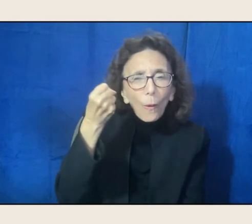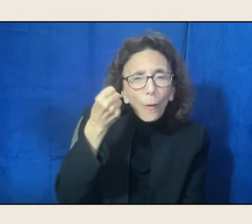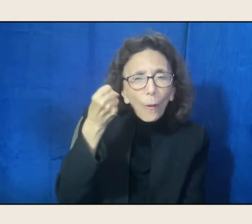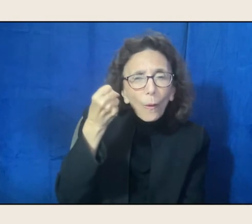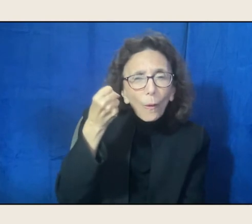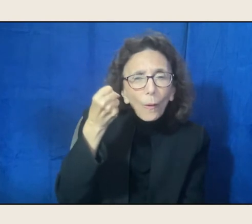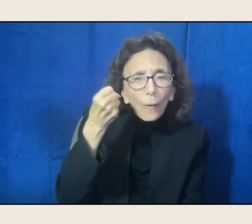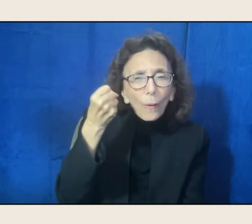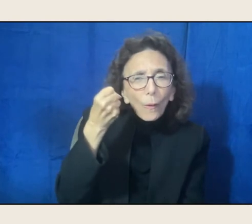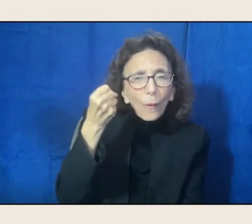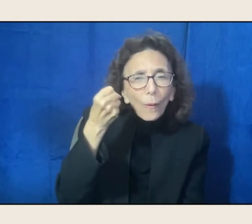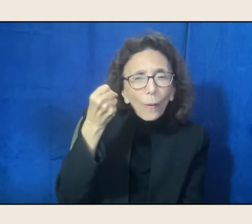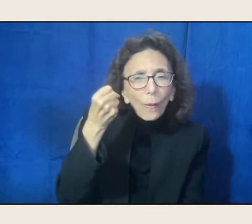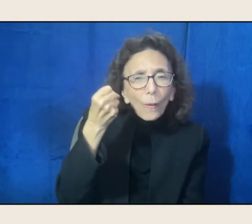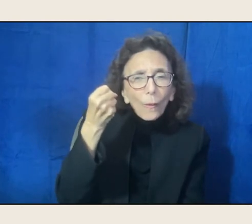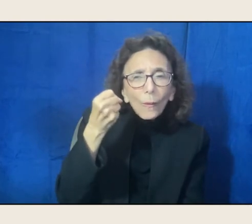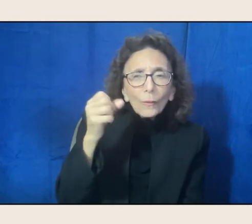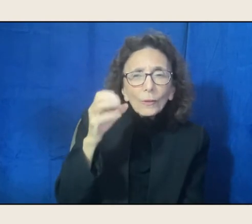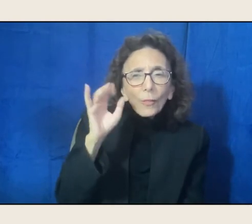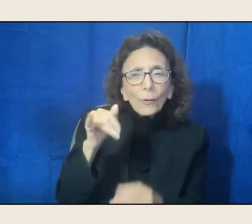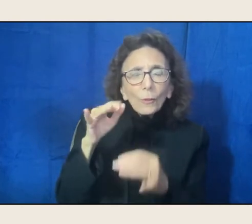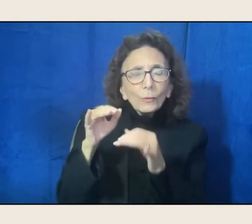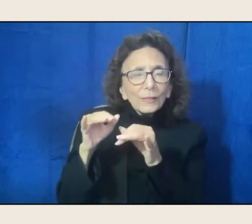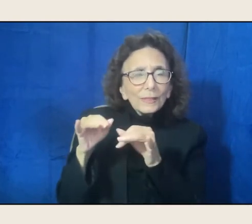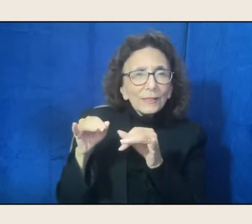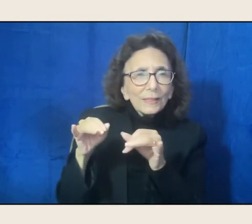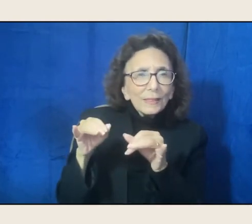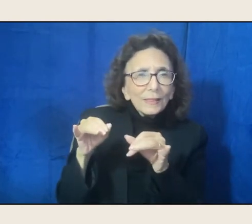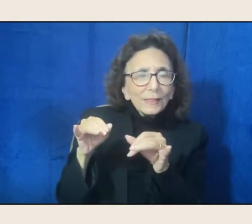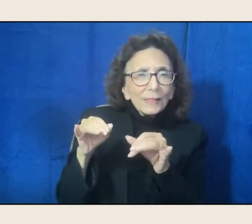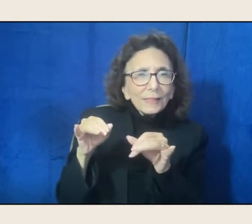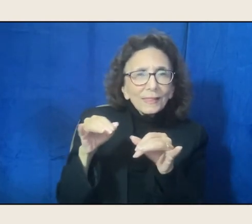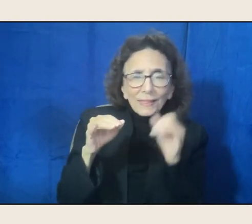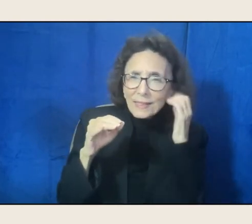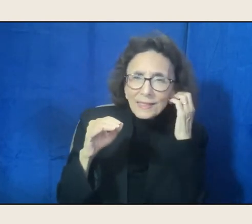And I remember when I was just starting to write poetry, and I was still painting,